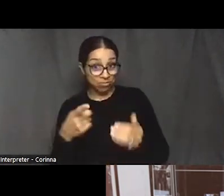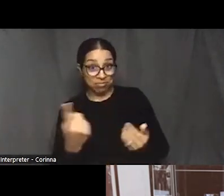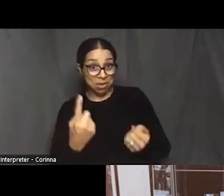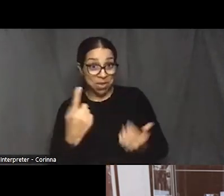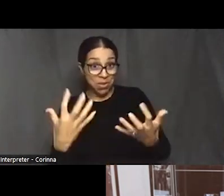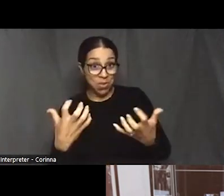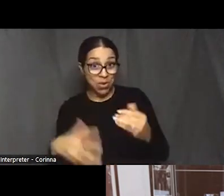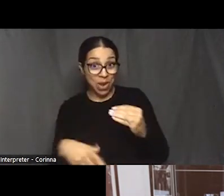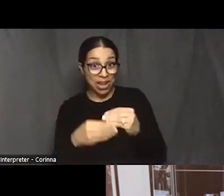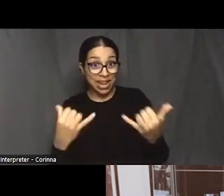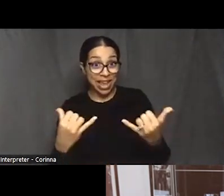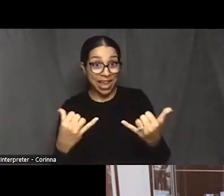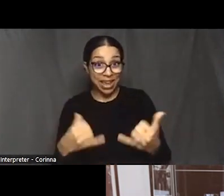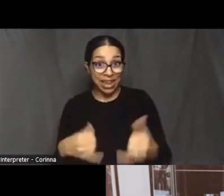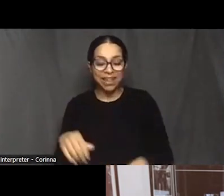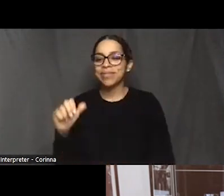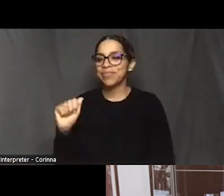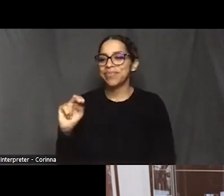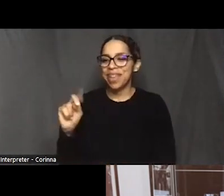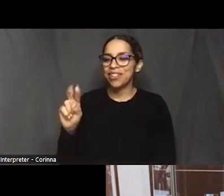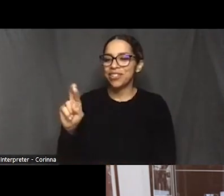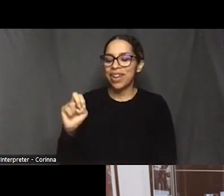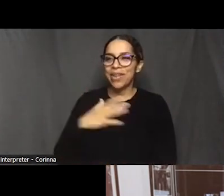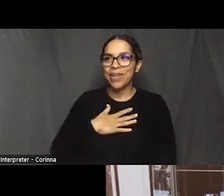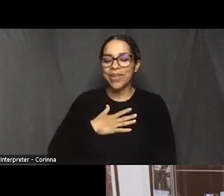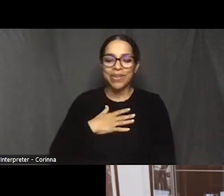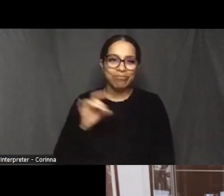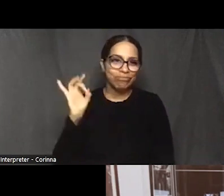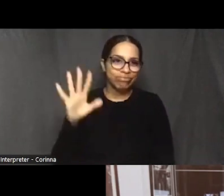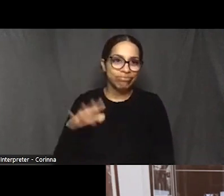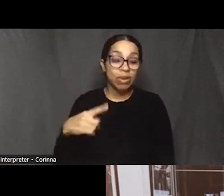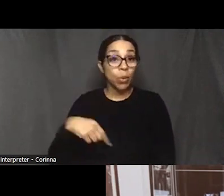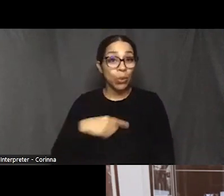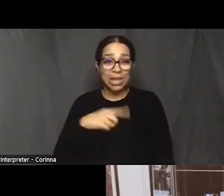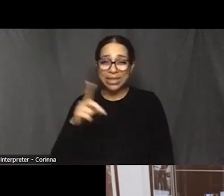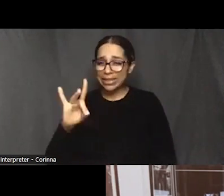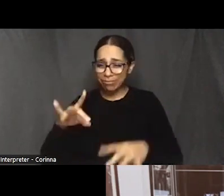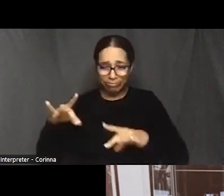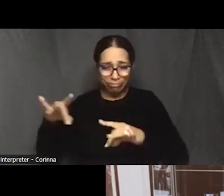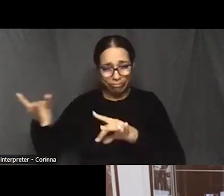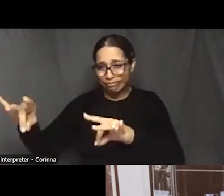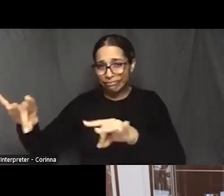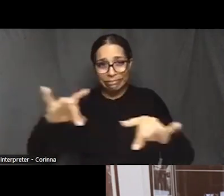my gosh. You know, we had collected so much material.